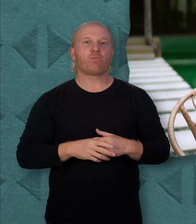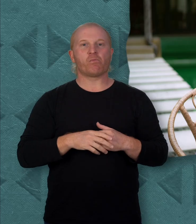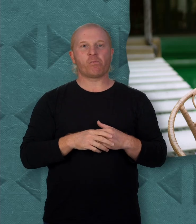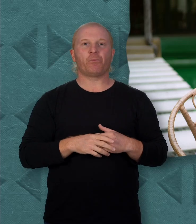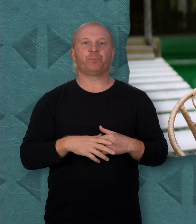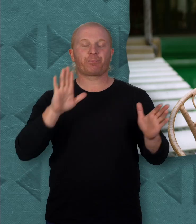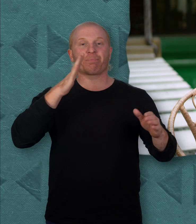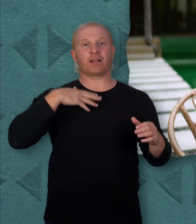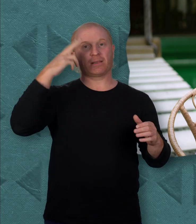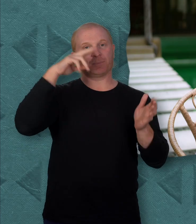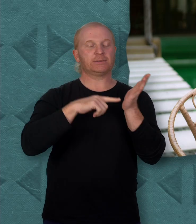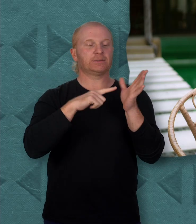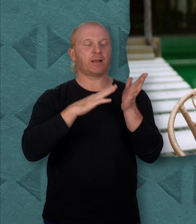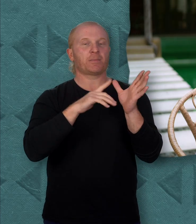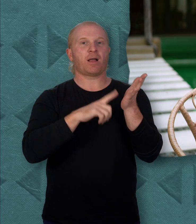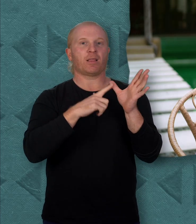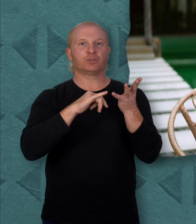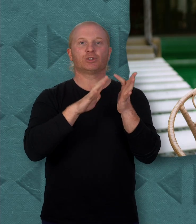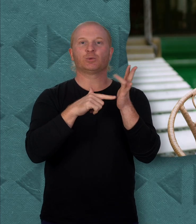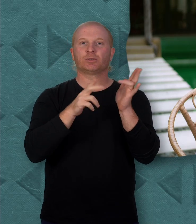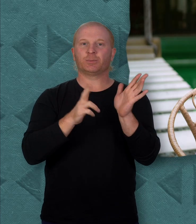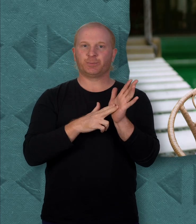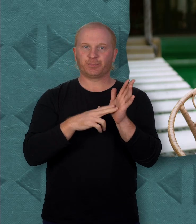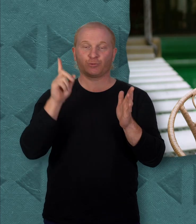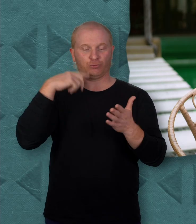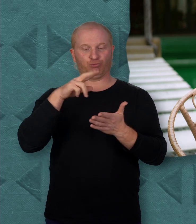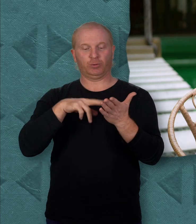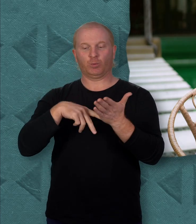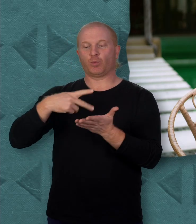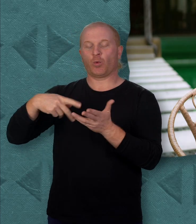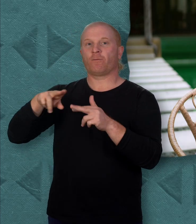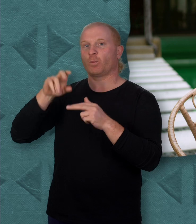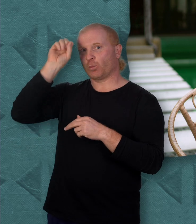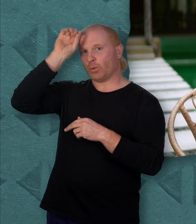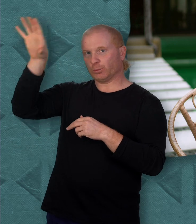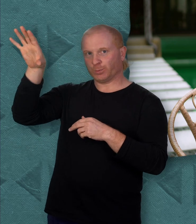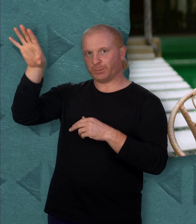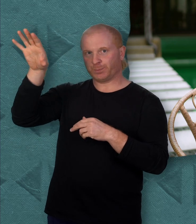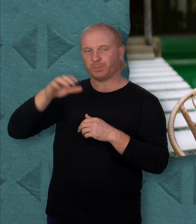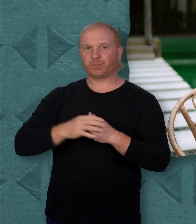Hello, my name's Tamala Shelton. And today I'm reading a book called 'Walk of the Whales'.